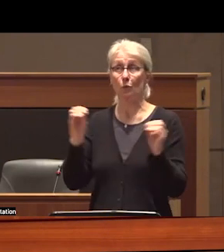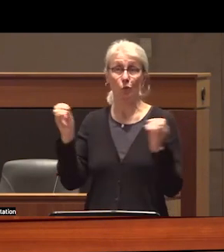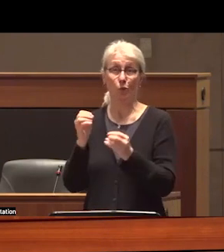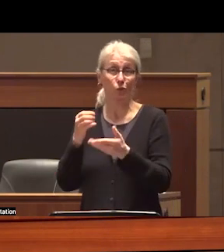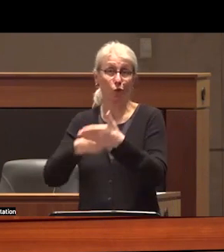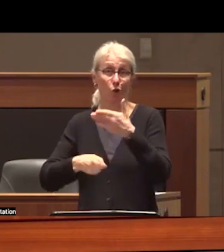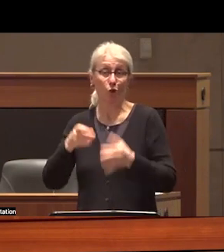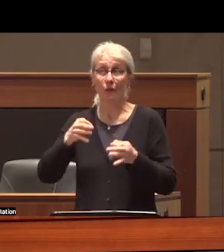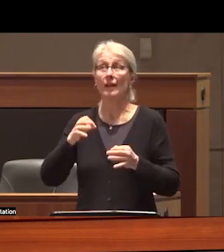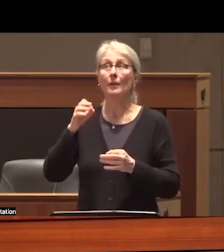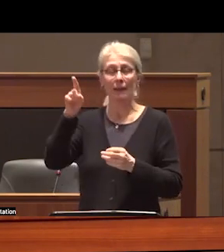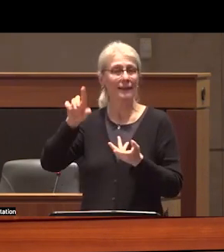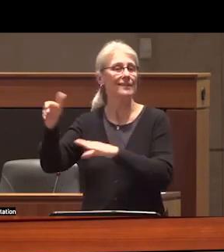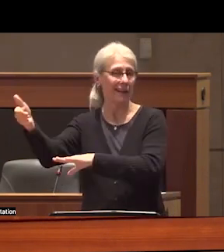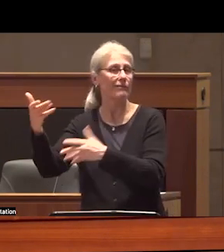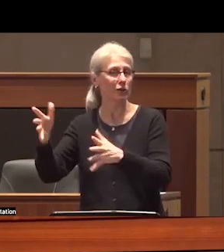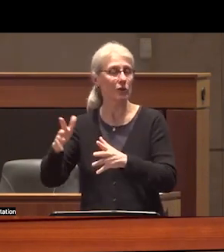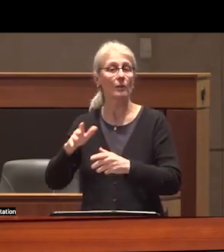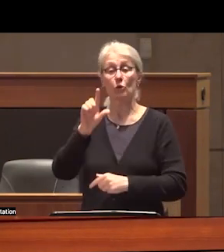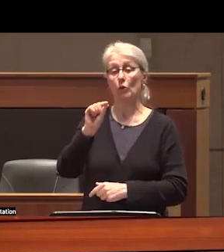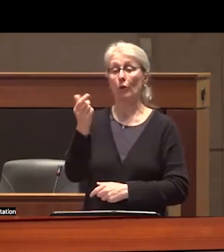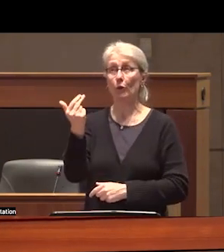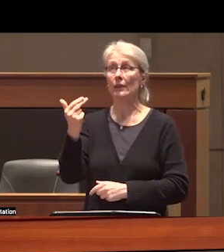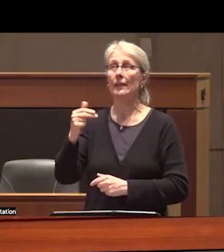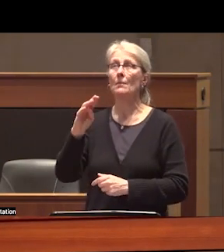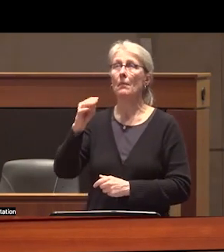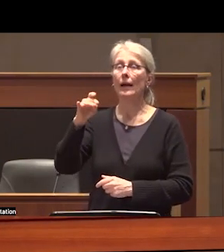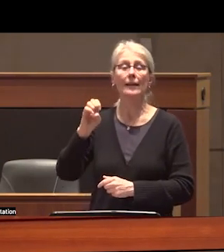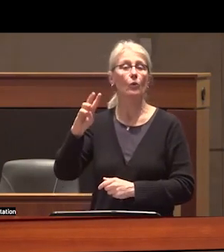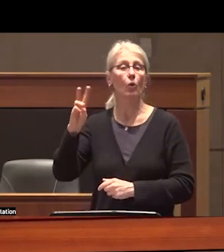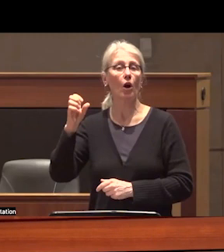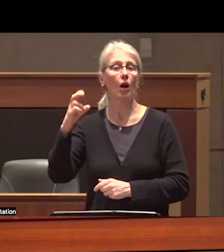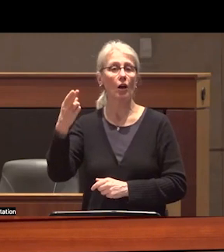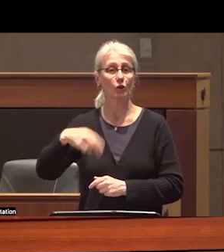Abarca death but a 2013 report by mining watch Canada points out that three company Associates